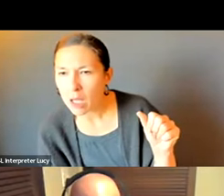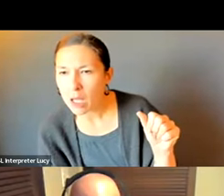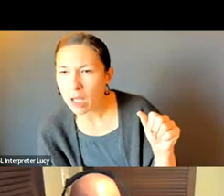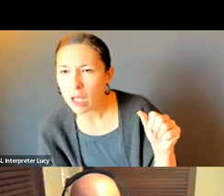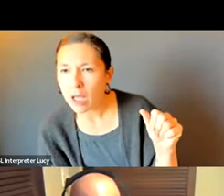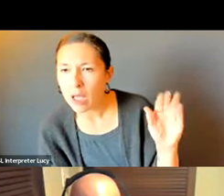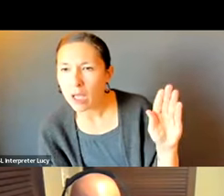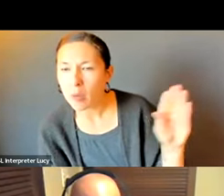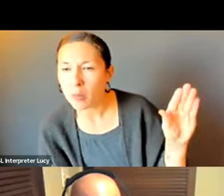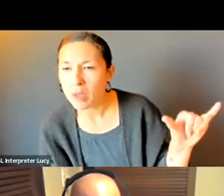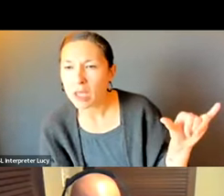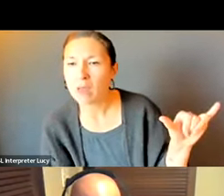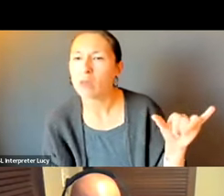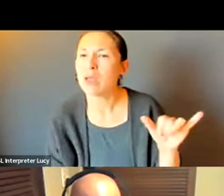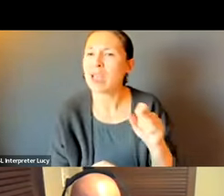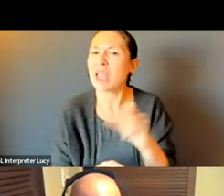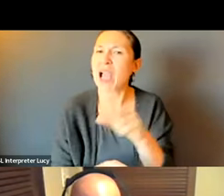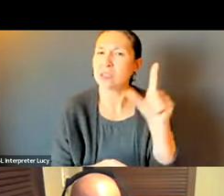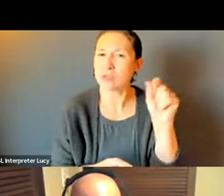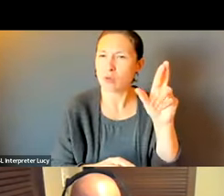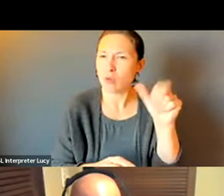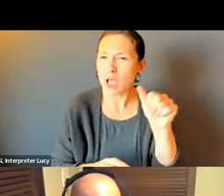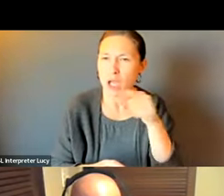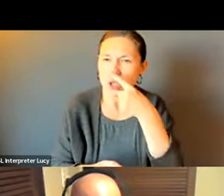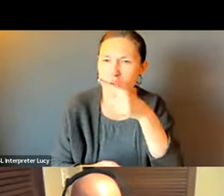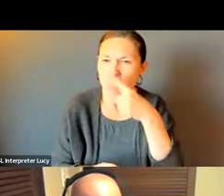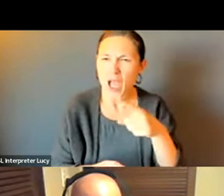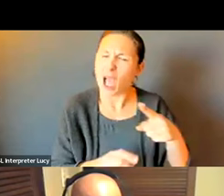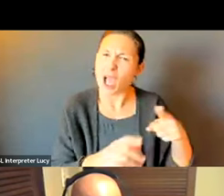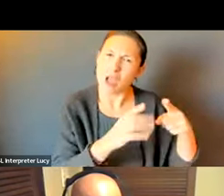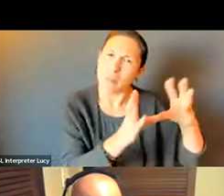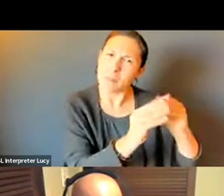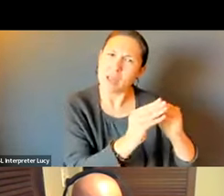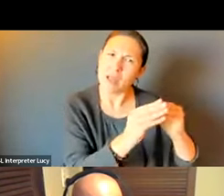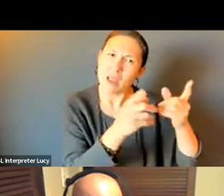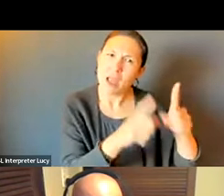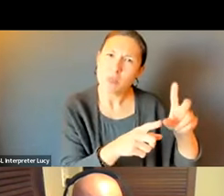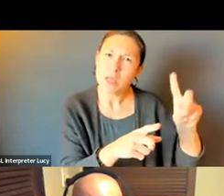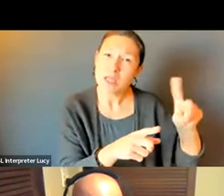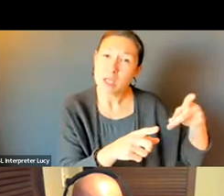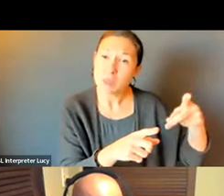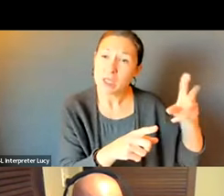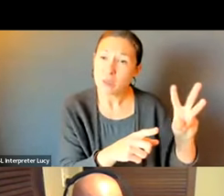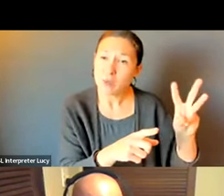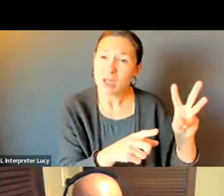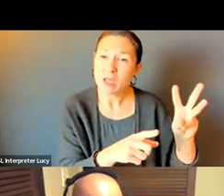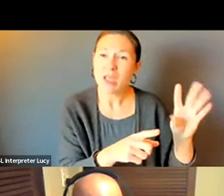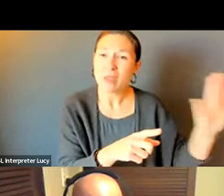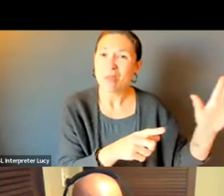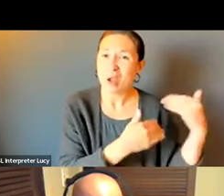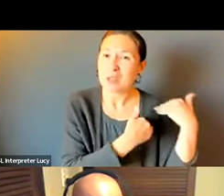LAURA, CAN YOU TELL US MORE ABOUT THE RECENT MEETING WITH DPW STAFF ABOUT COOPERATION ON REMOVING SNOW FROM BUS STOPS?